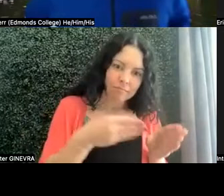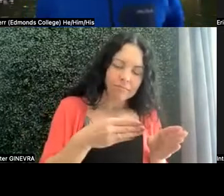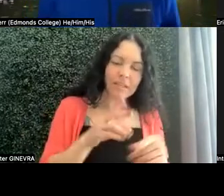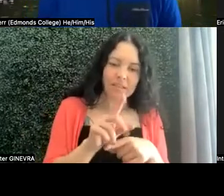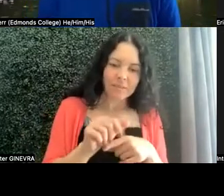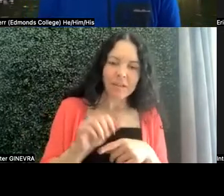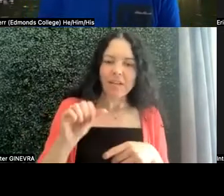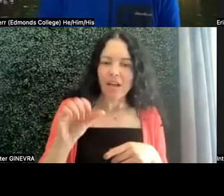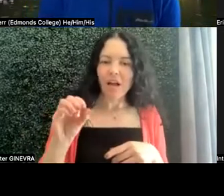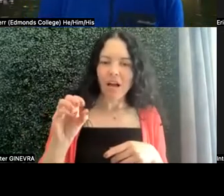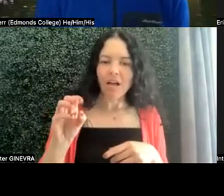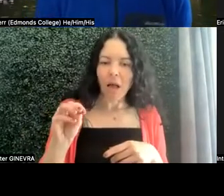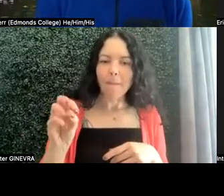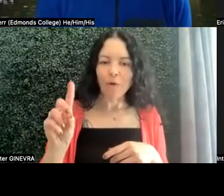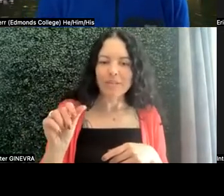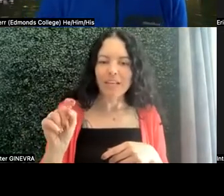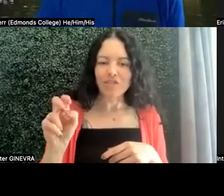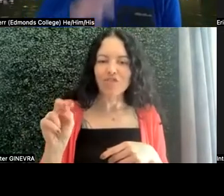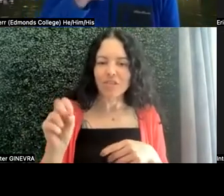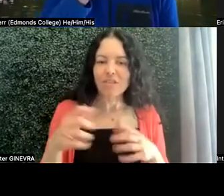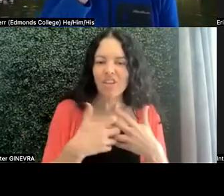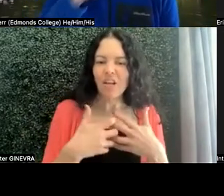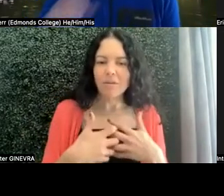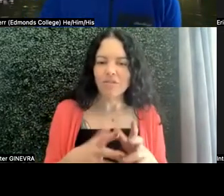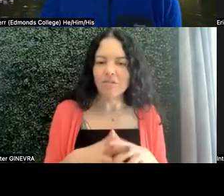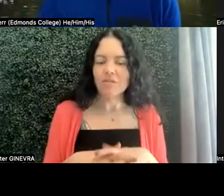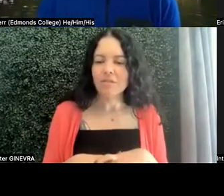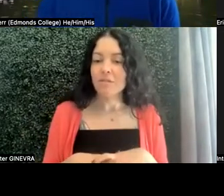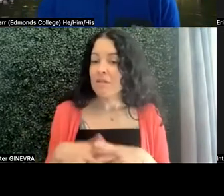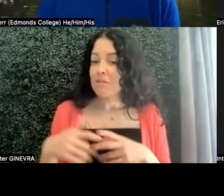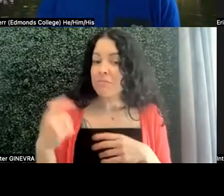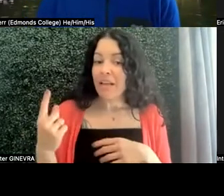Thank you, Craig. Anything to add, Hope or Bryan? If not, we'll go on to the next question.